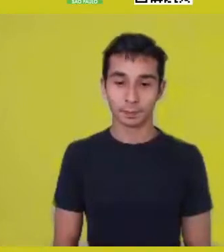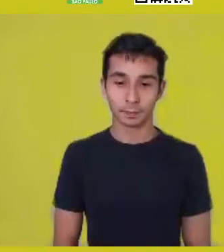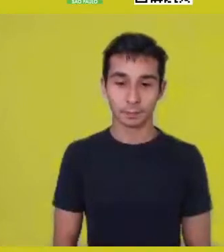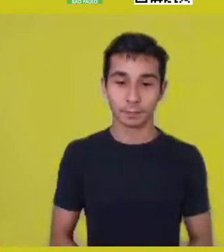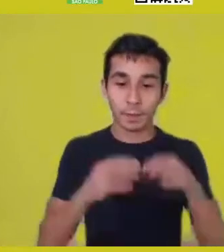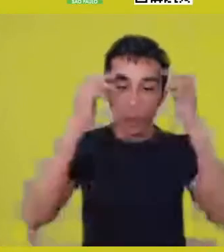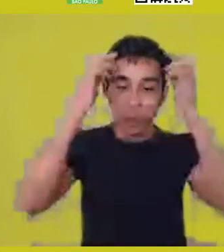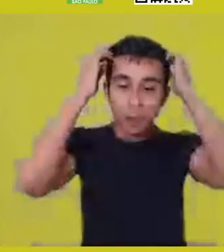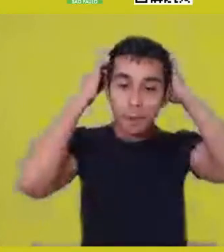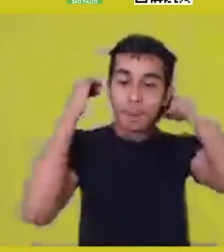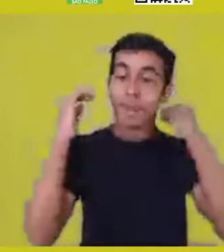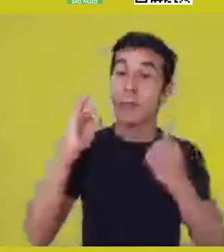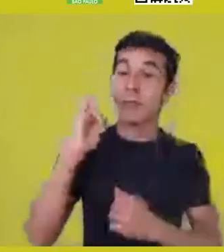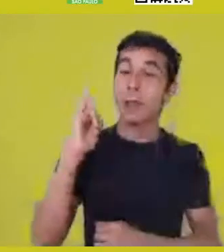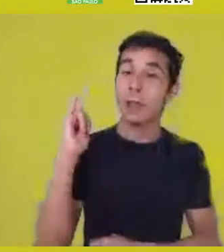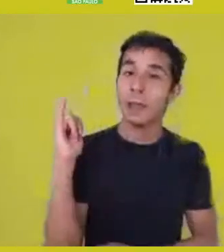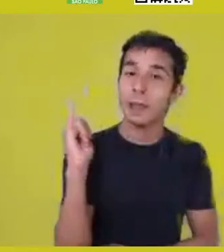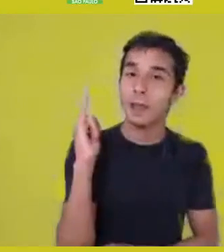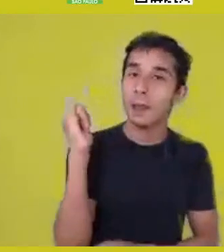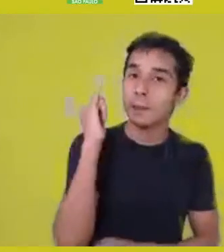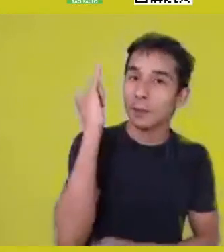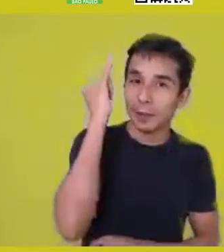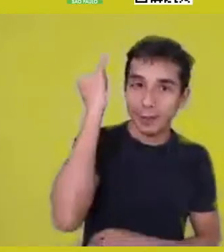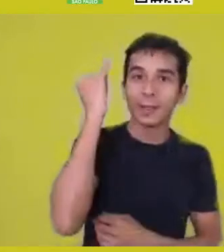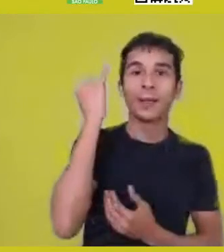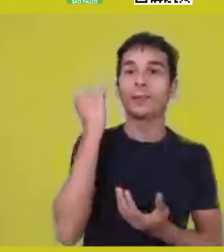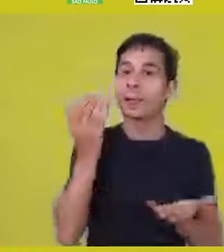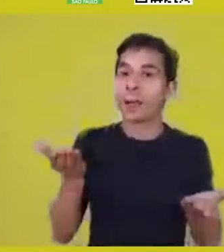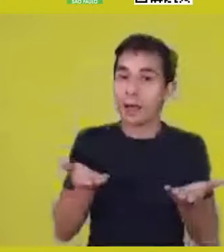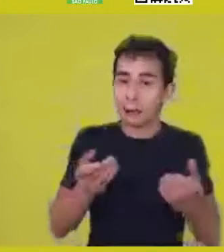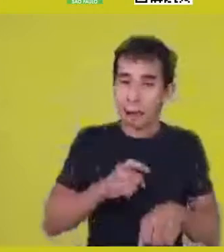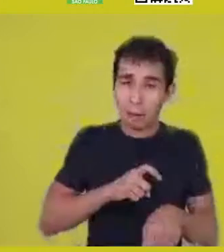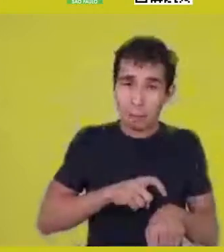and enchanted is happening in these hard times.